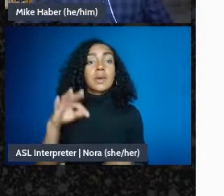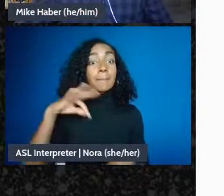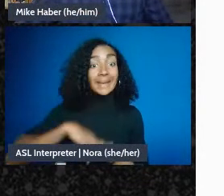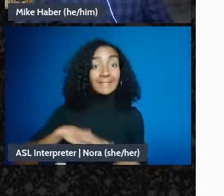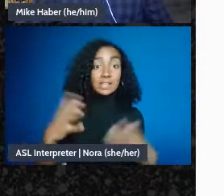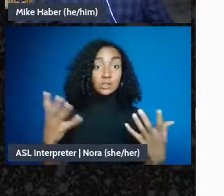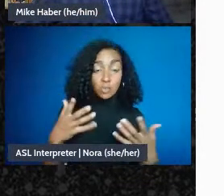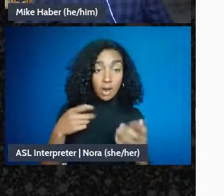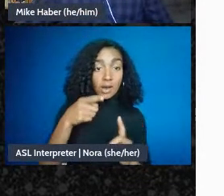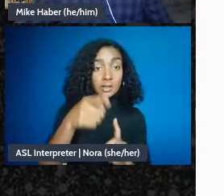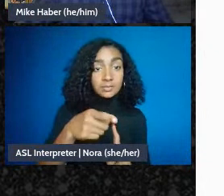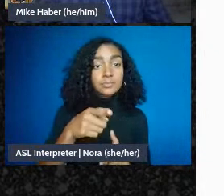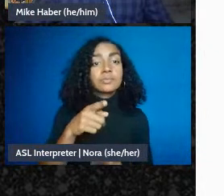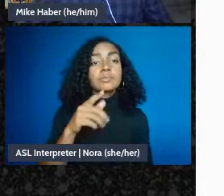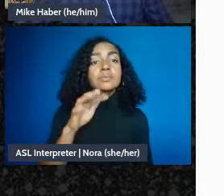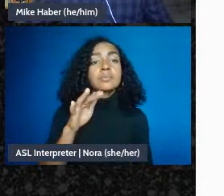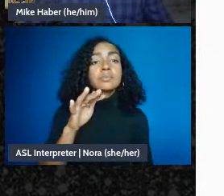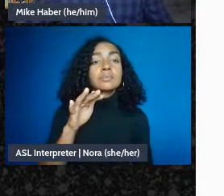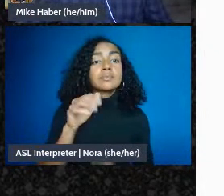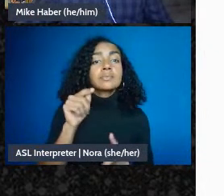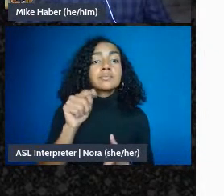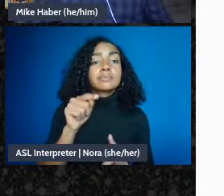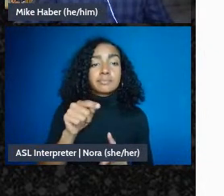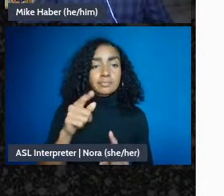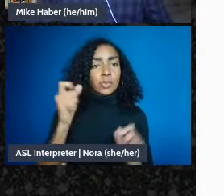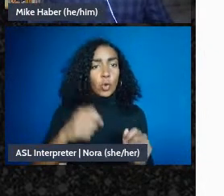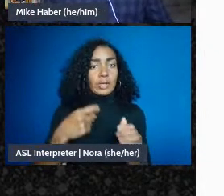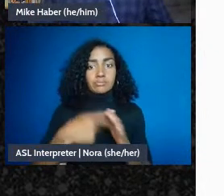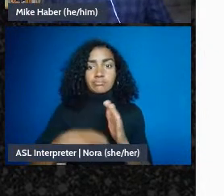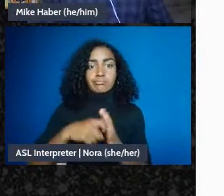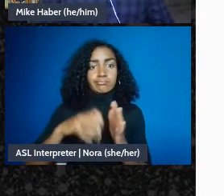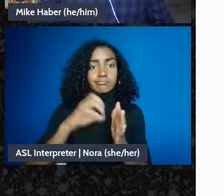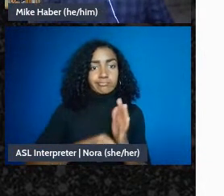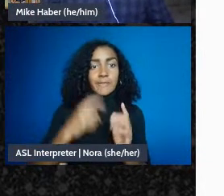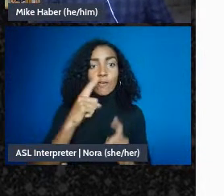deductible for donors if they're a 501c3, so people might be more happy to give.